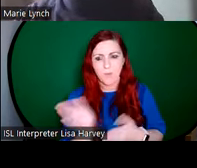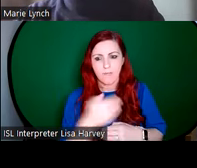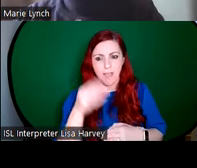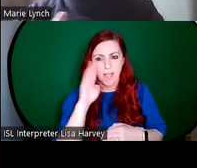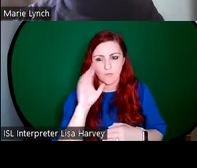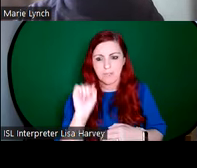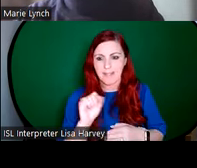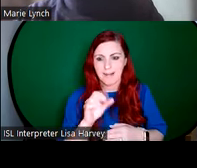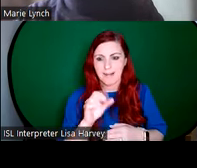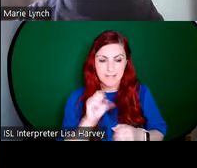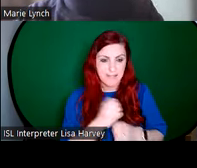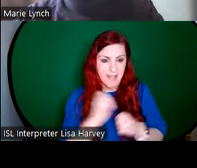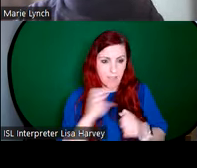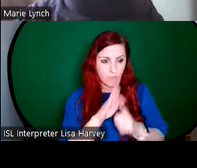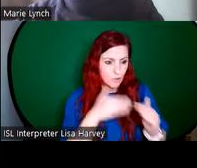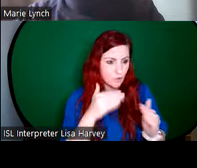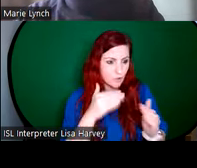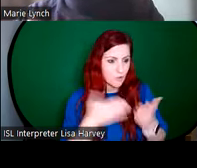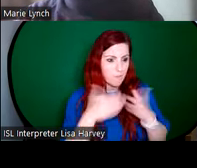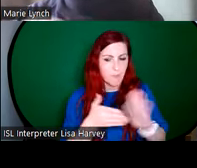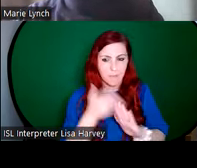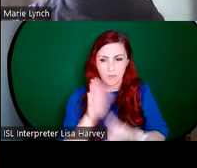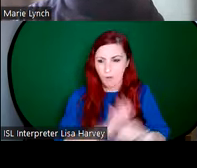every church and public building around Ireland. So if you're interested in what